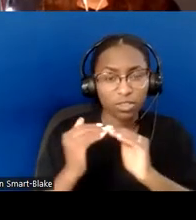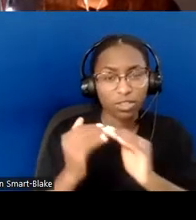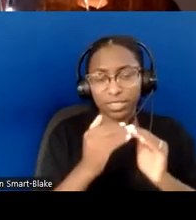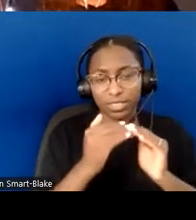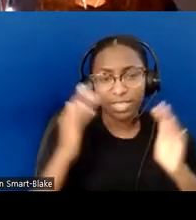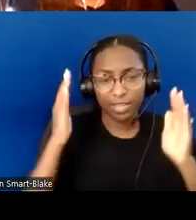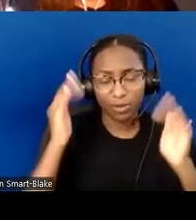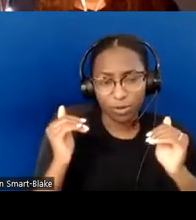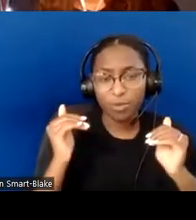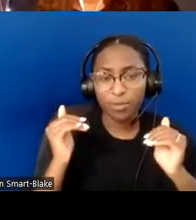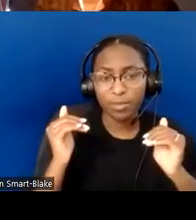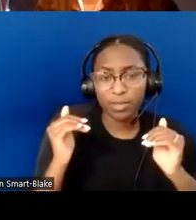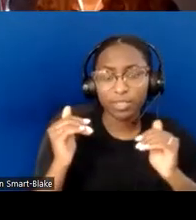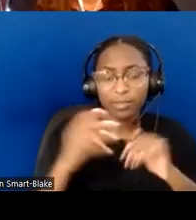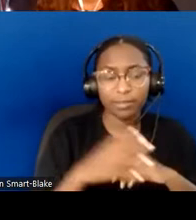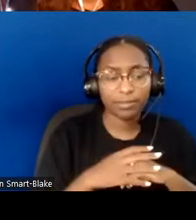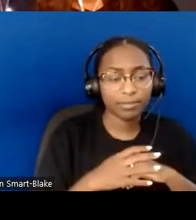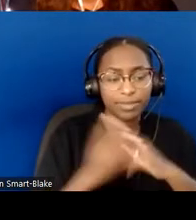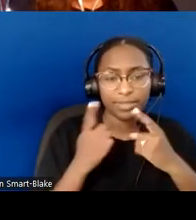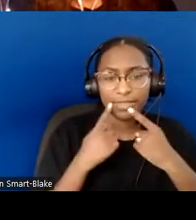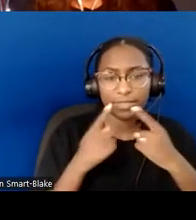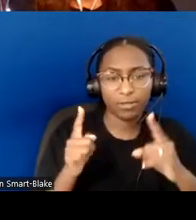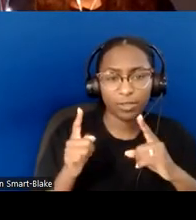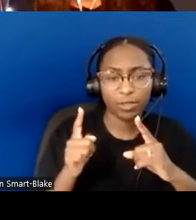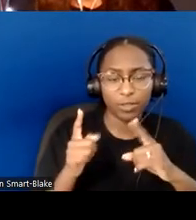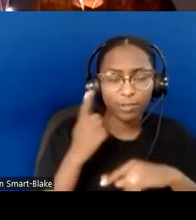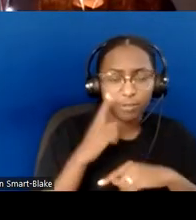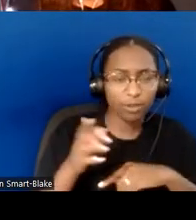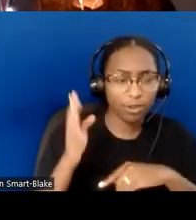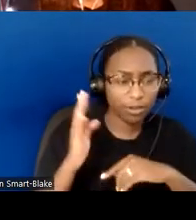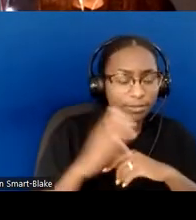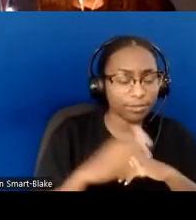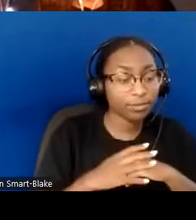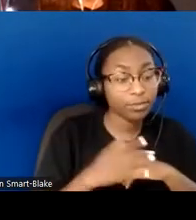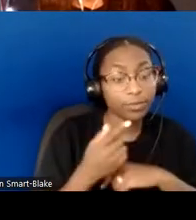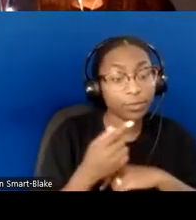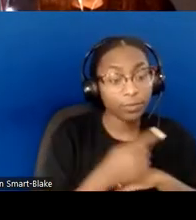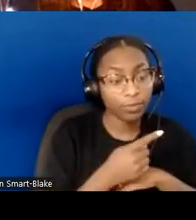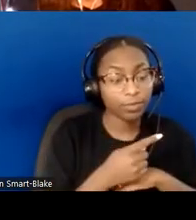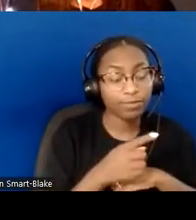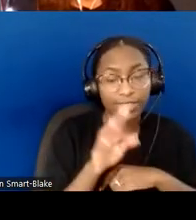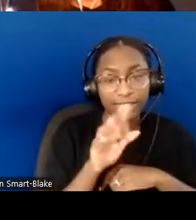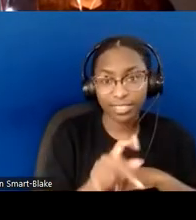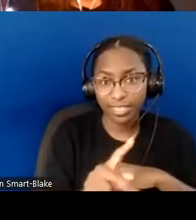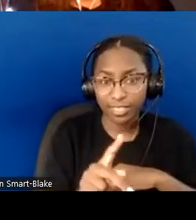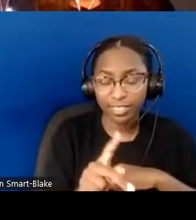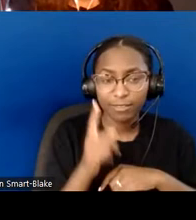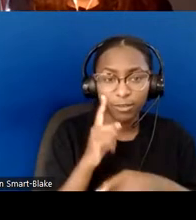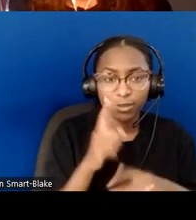...I have a link to our main resources. There will be others that keep being added, but it's helpful to find the…